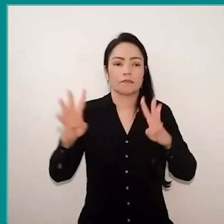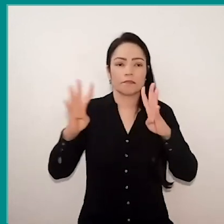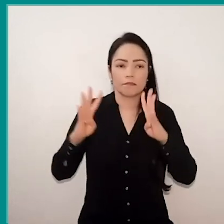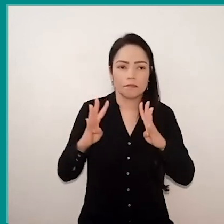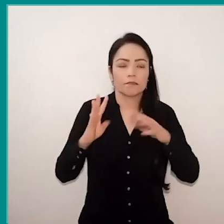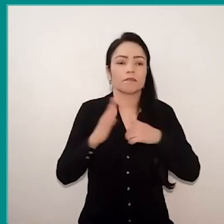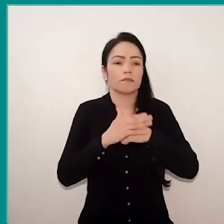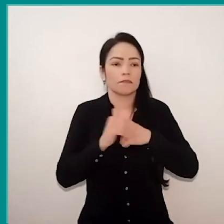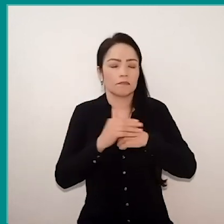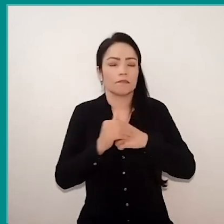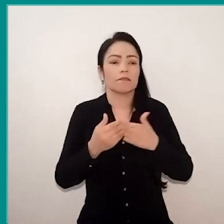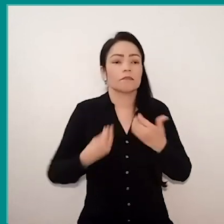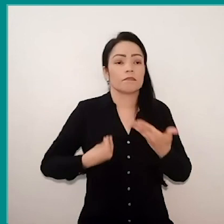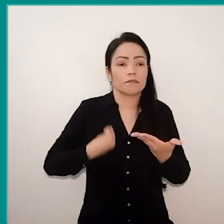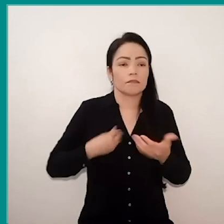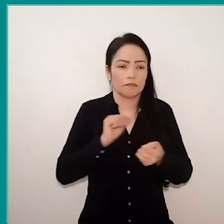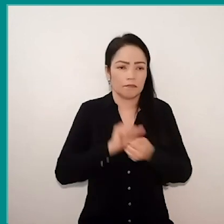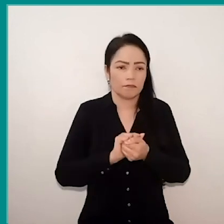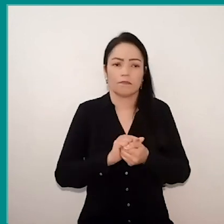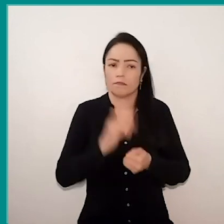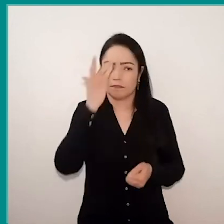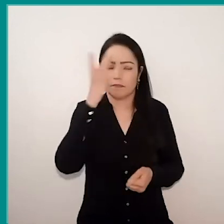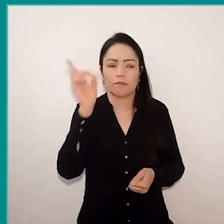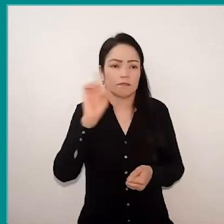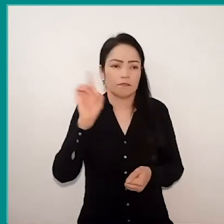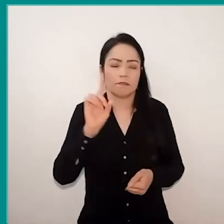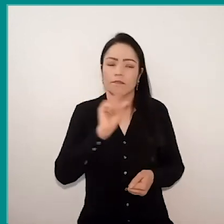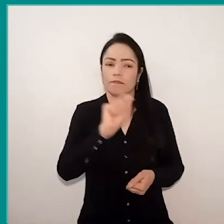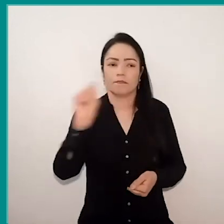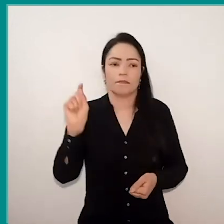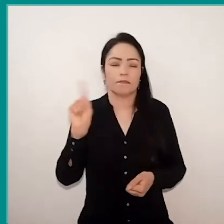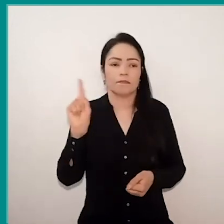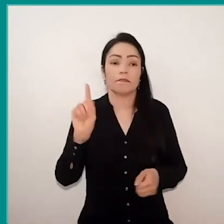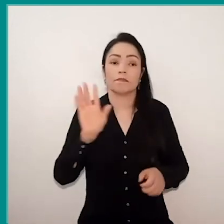of coexistence, that doesn't have been easy for anyone, but especially for these young people,